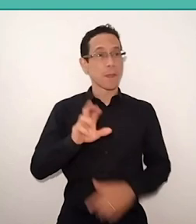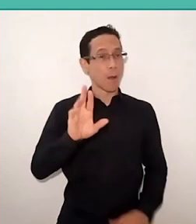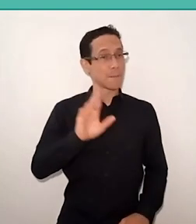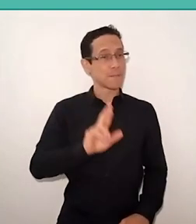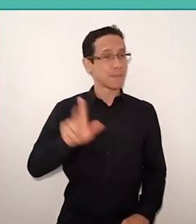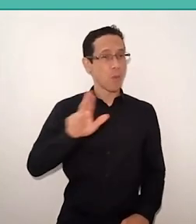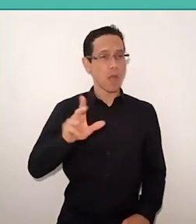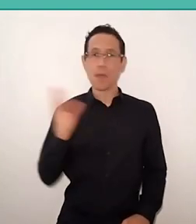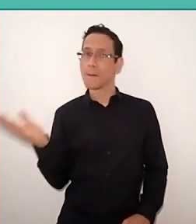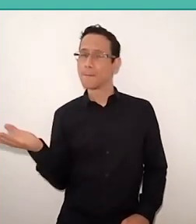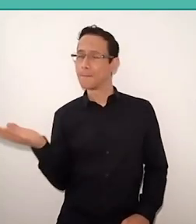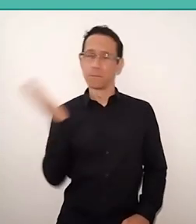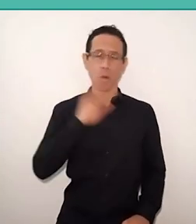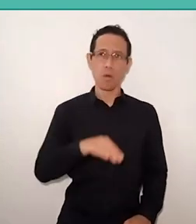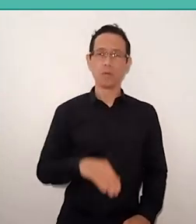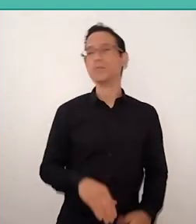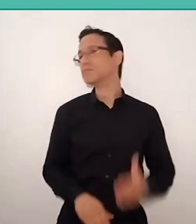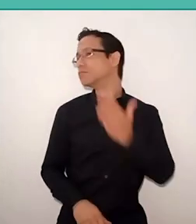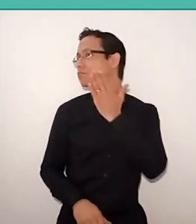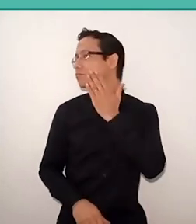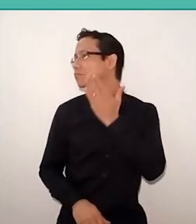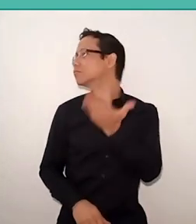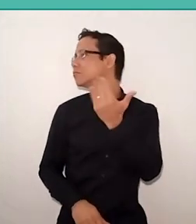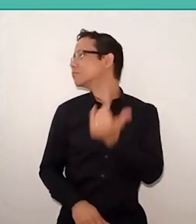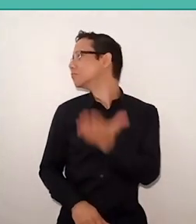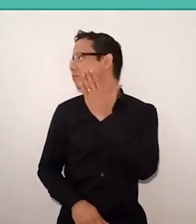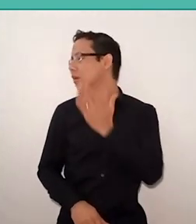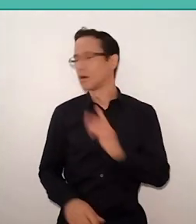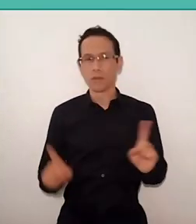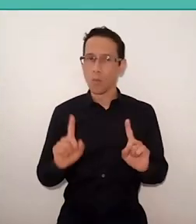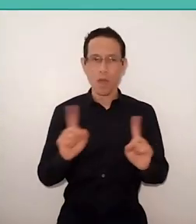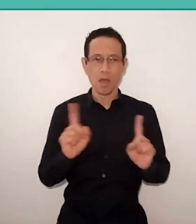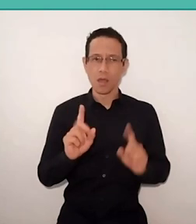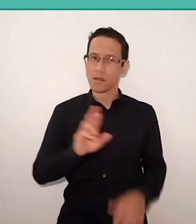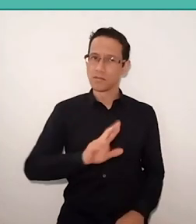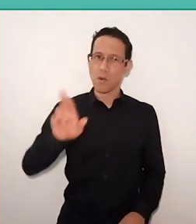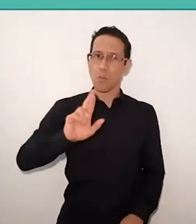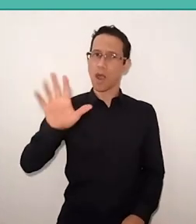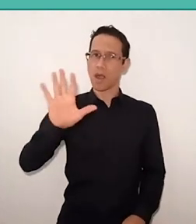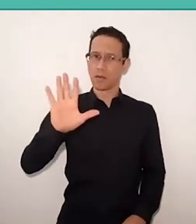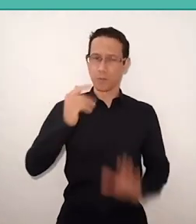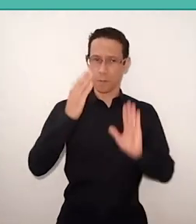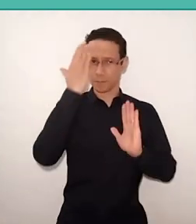not that, not that. It's trying to understand, now I will use Paulo Freire's expression,